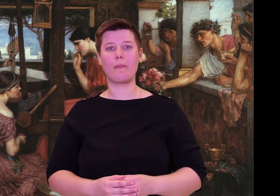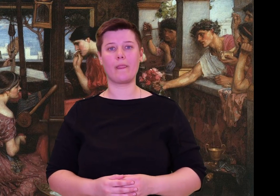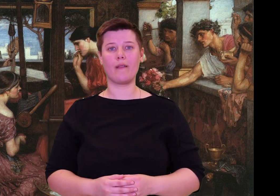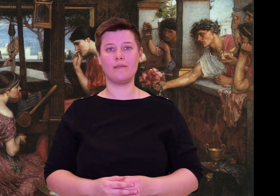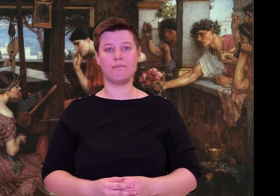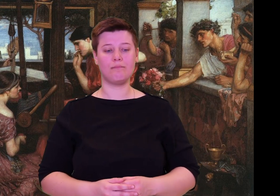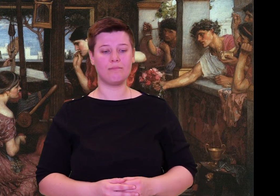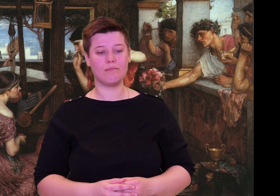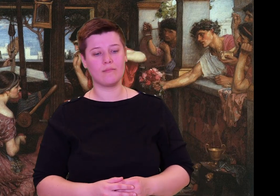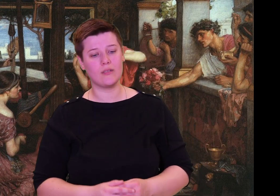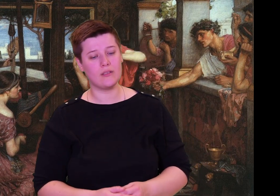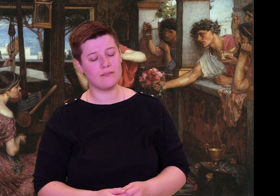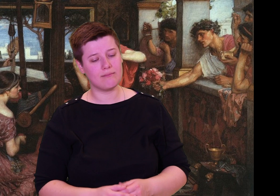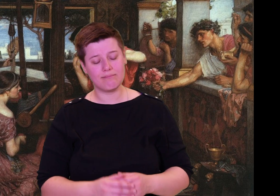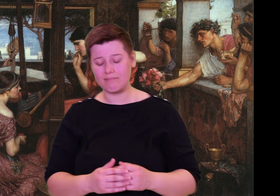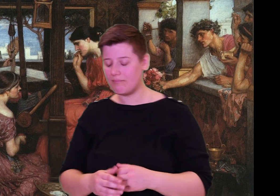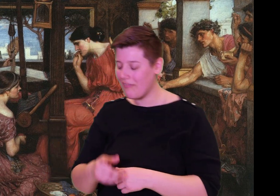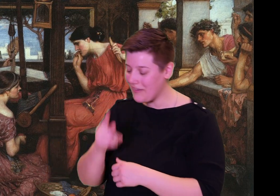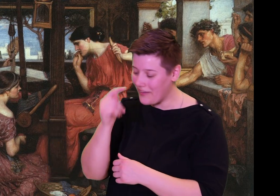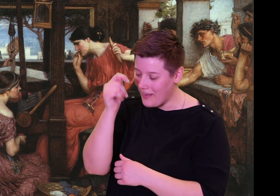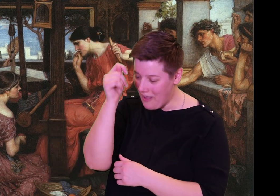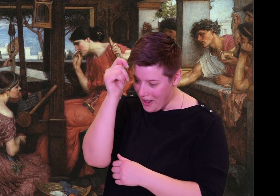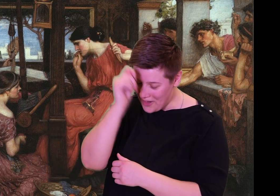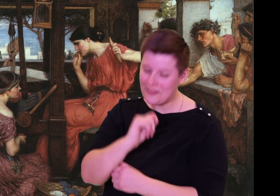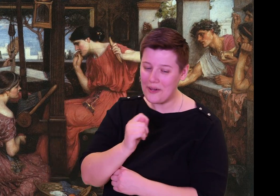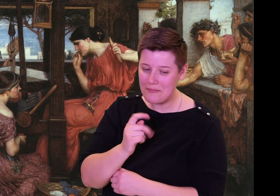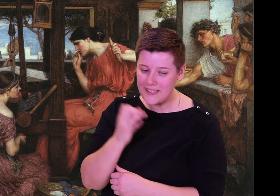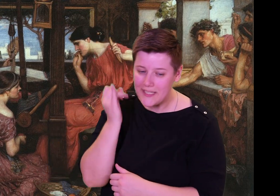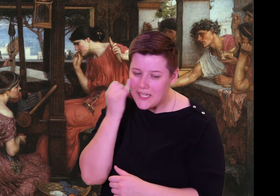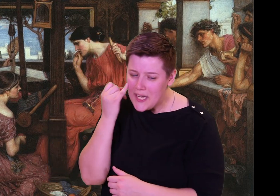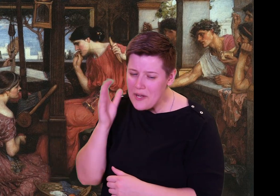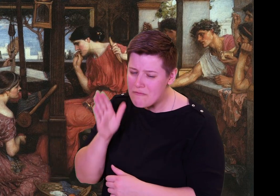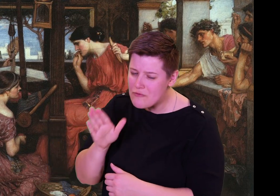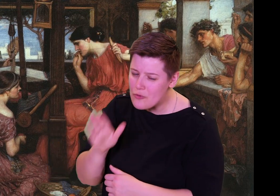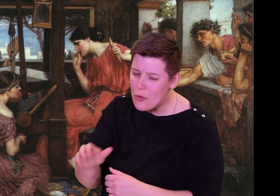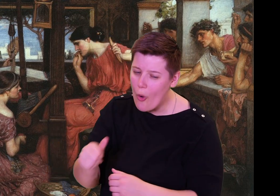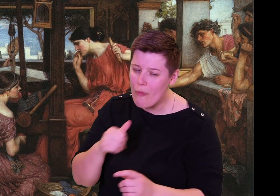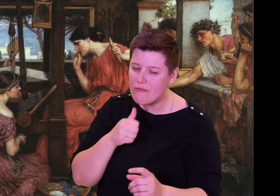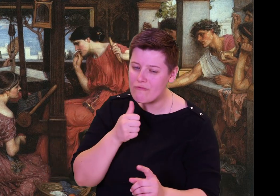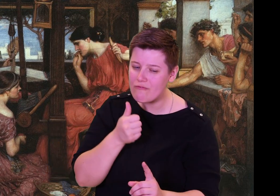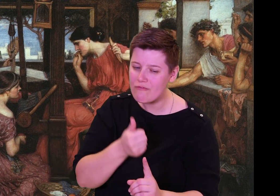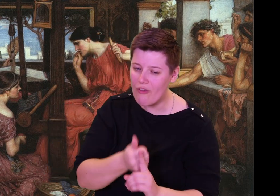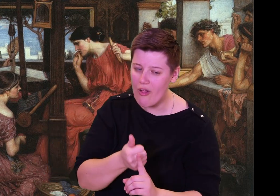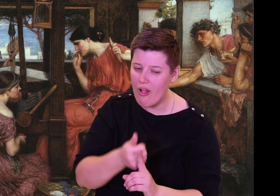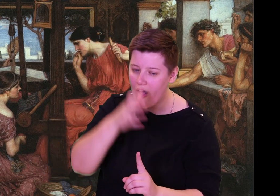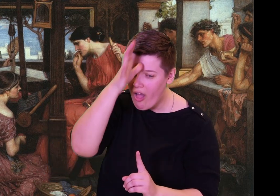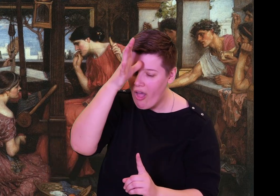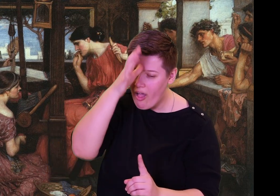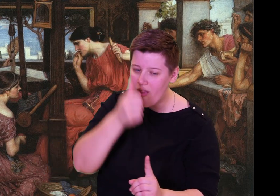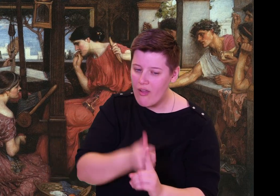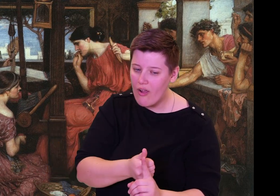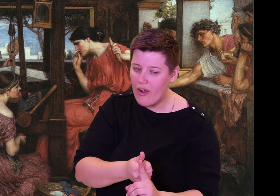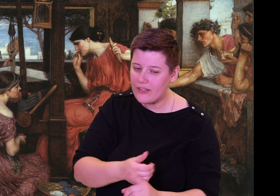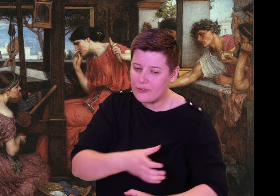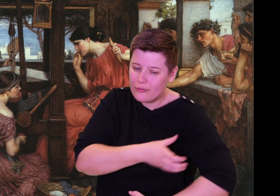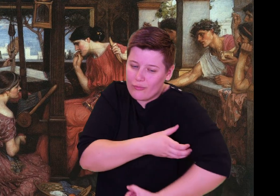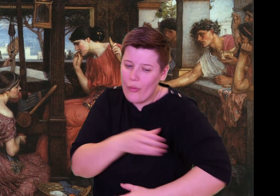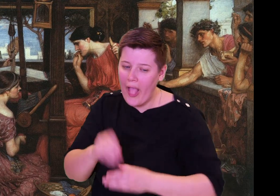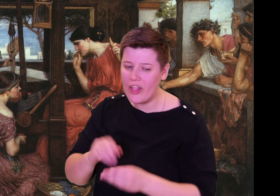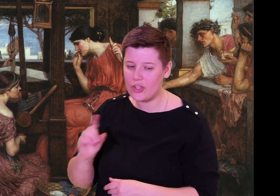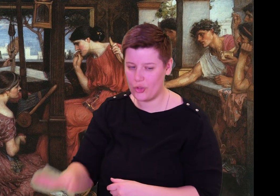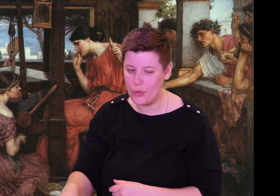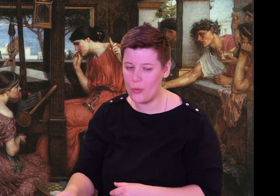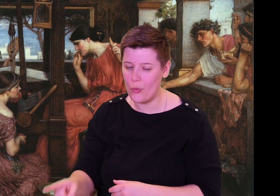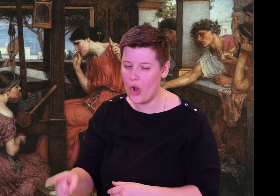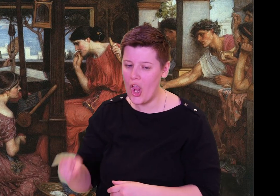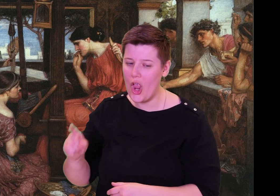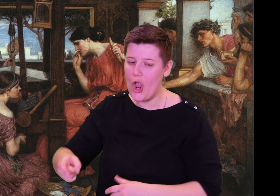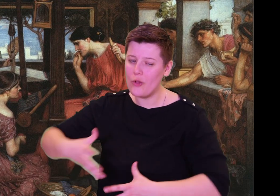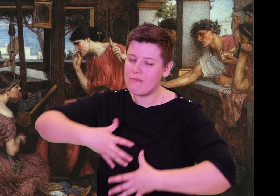How capable he was, in word and deed! Your journey will succeed, if you are his.